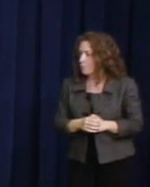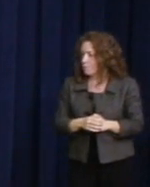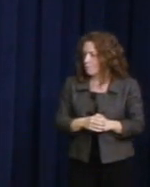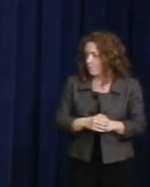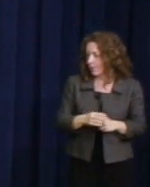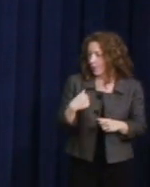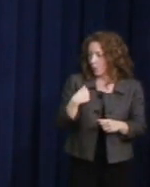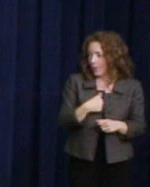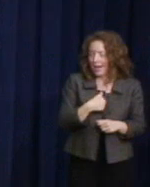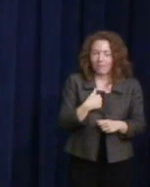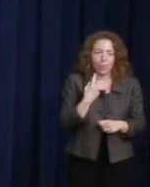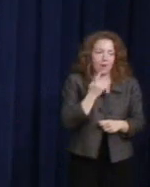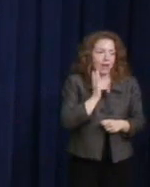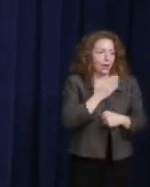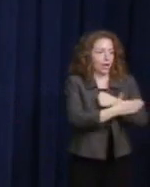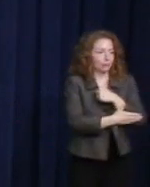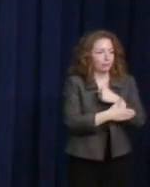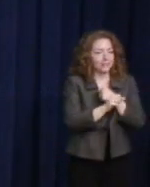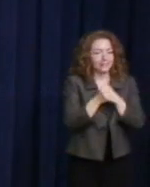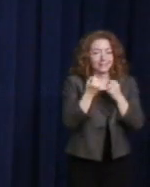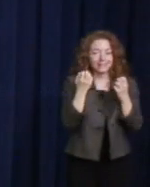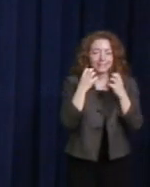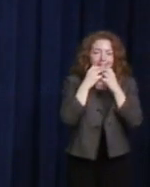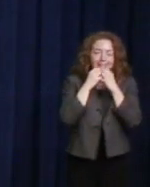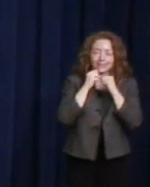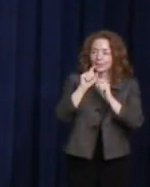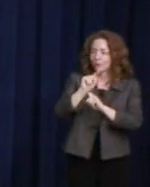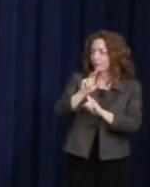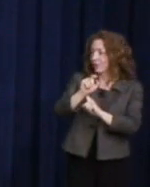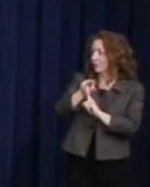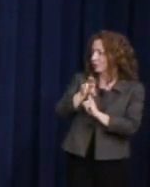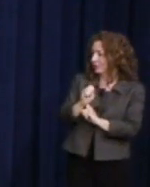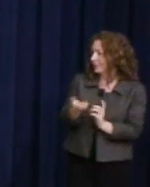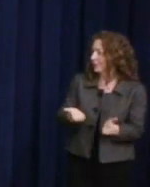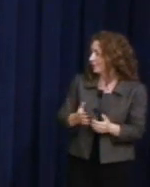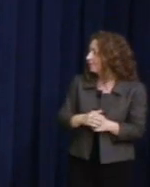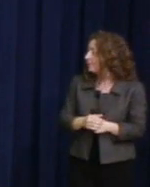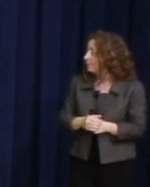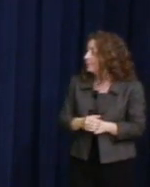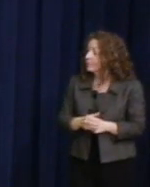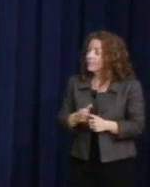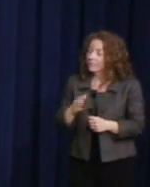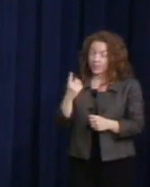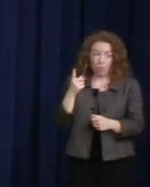So, we have somebody who broke a ceiling that sent,